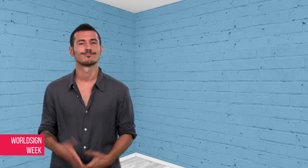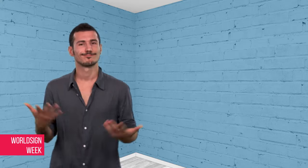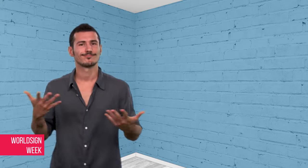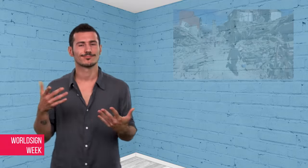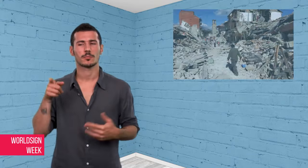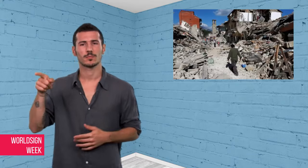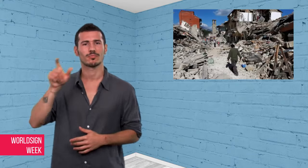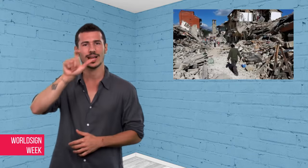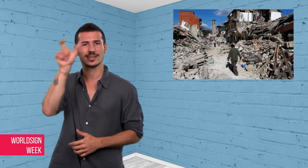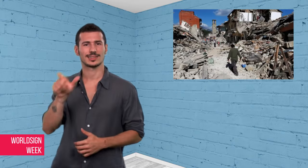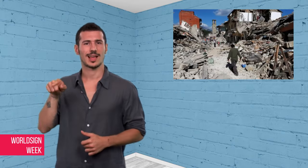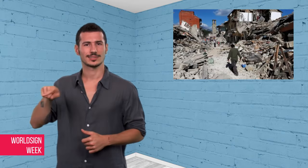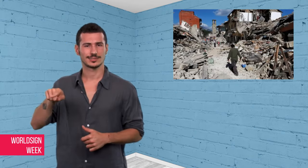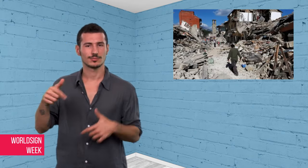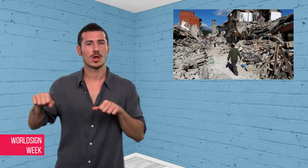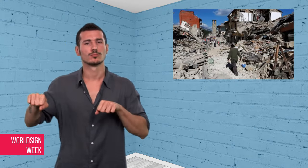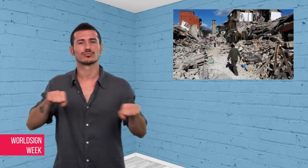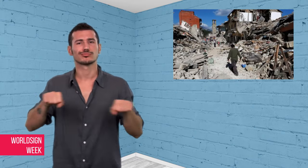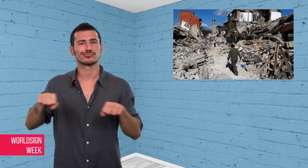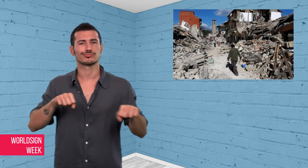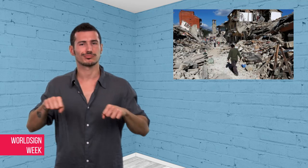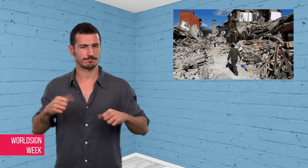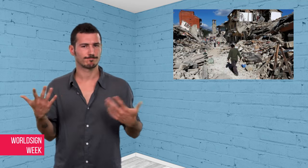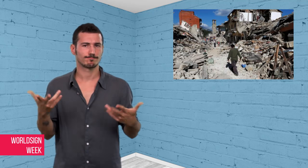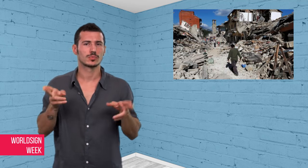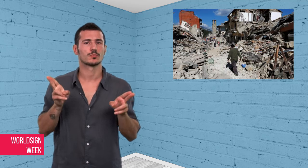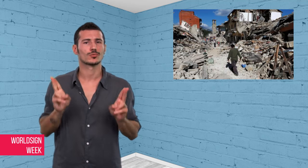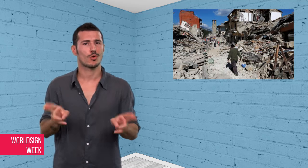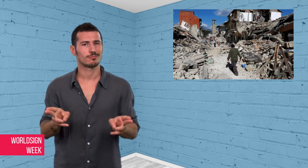Earthquakes in Italy are common.